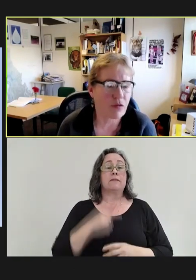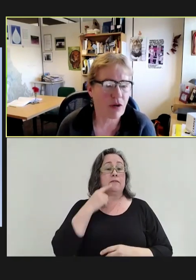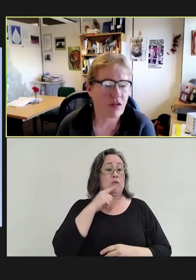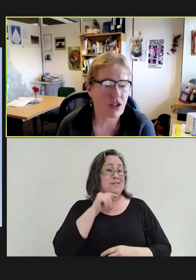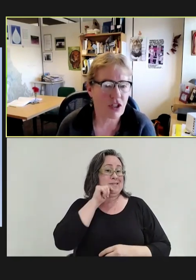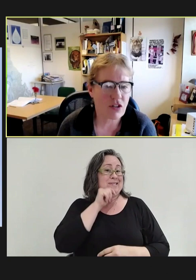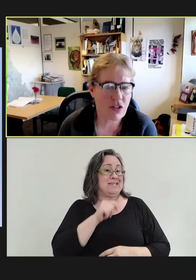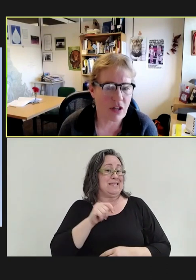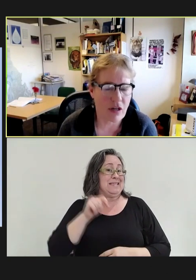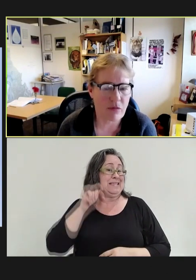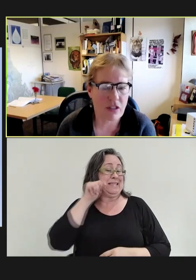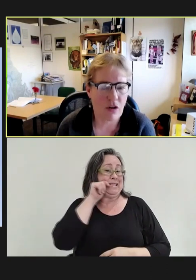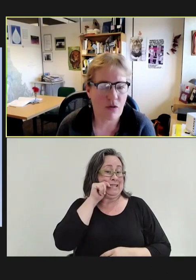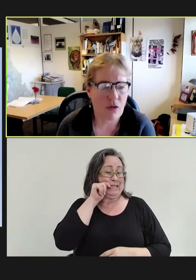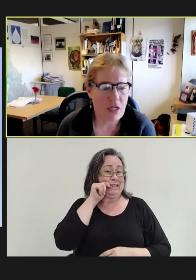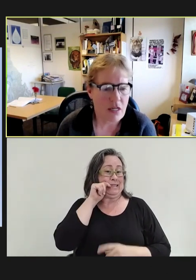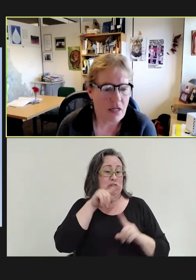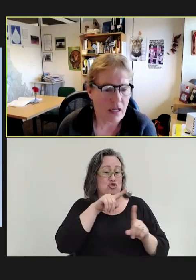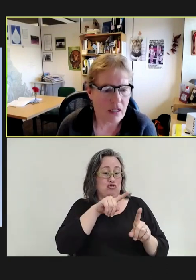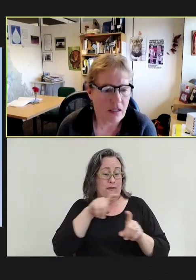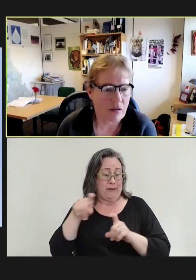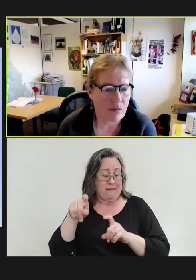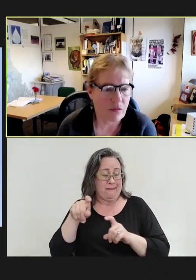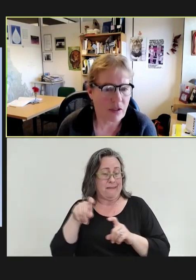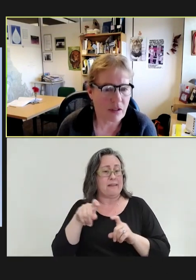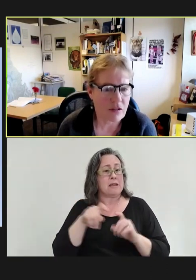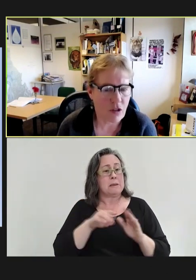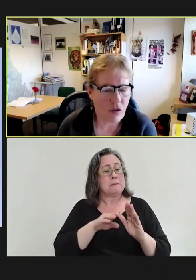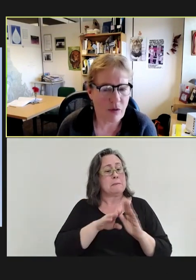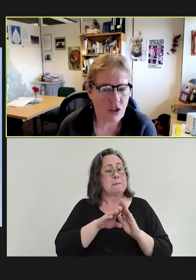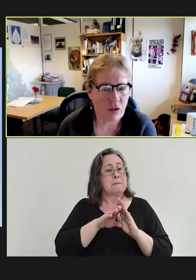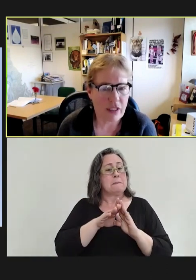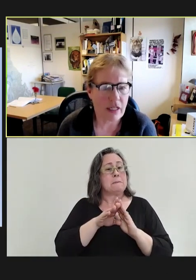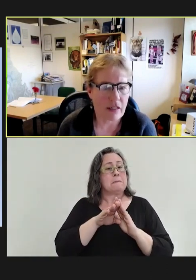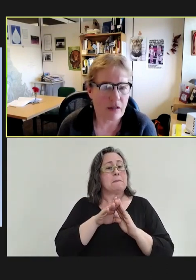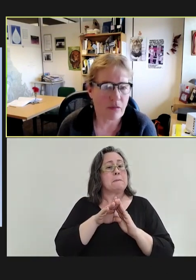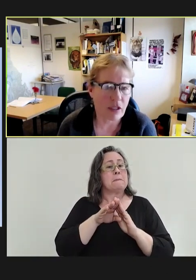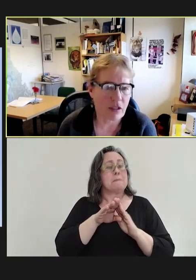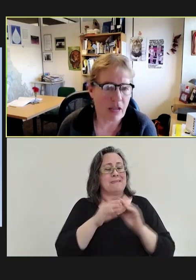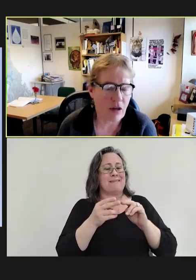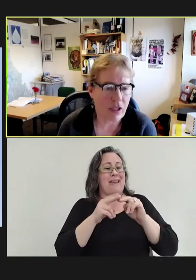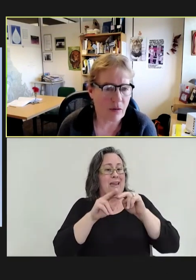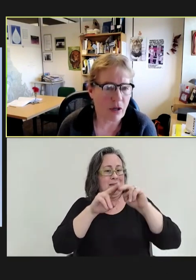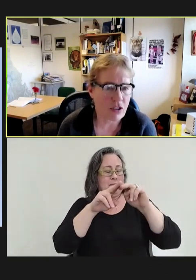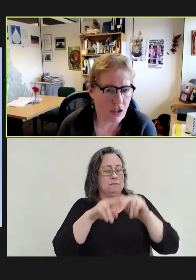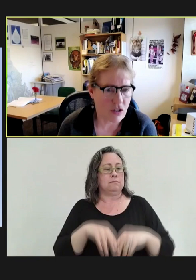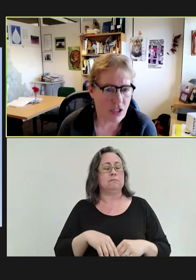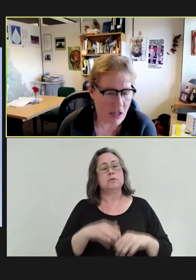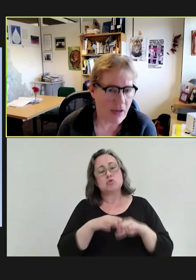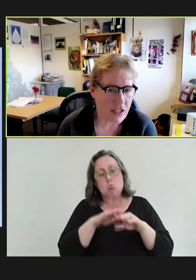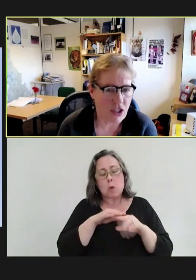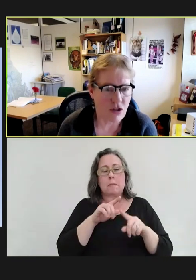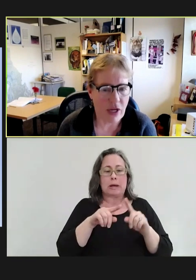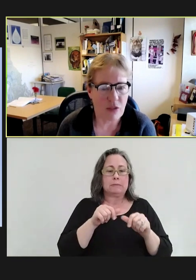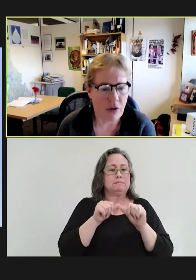throughout the years, slowly but surely. Not only amongst our teen vaccination rates but